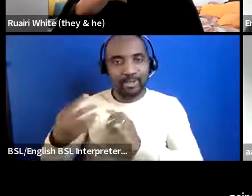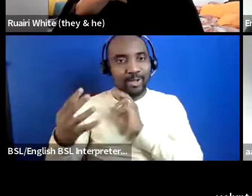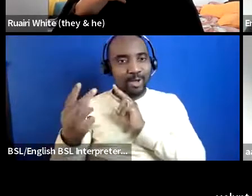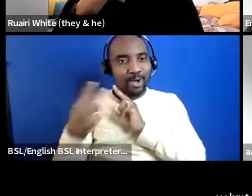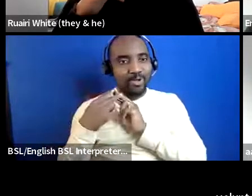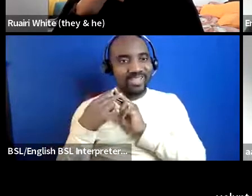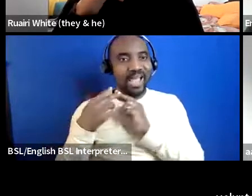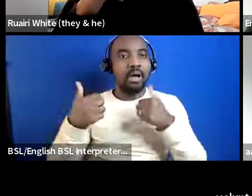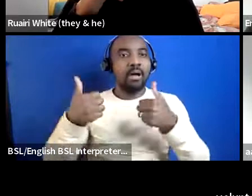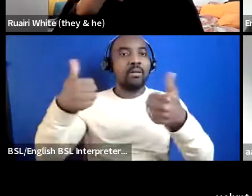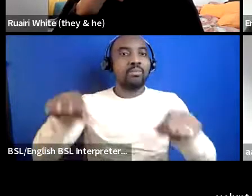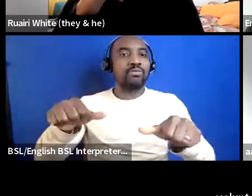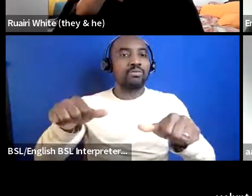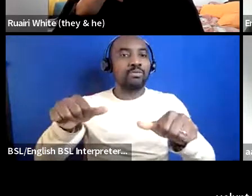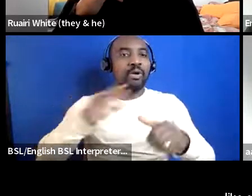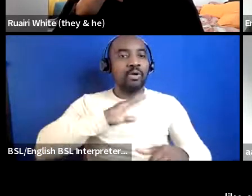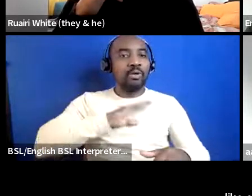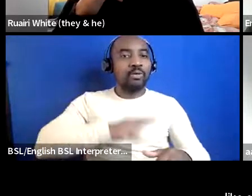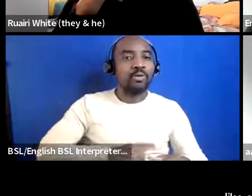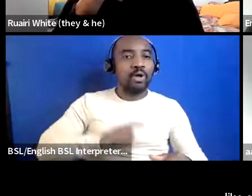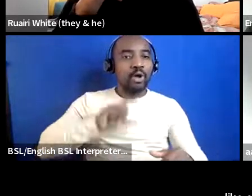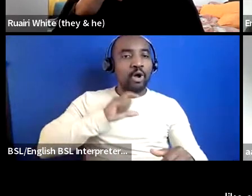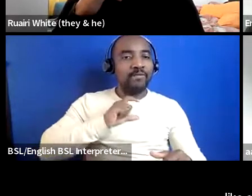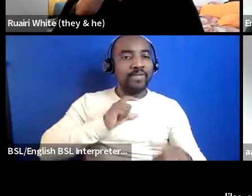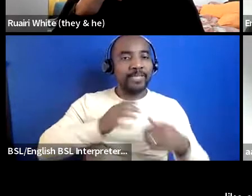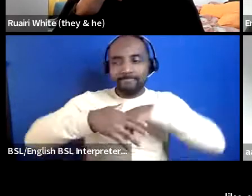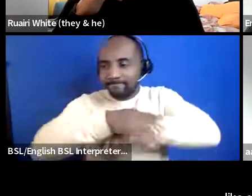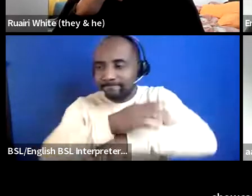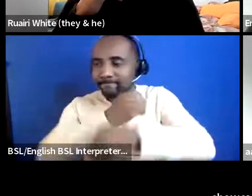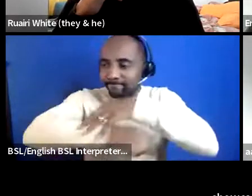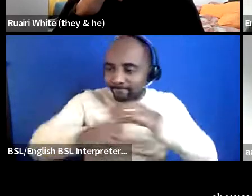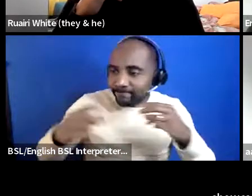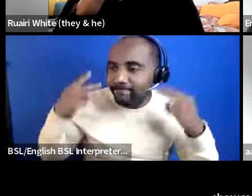to showcase you know their talents and what they can do and it's really really helpful